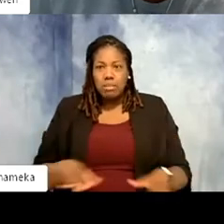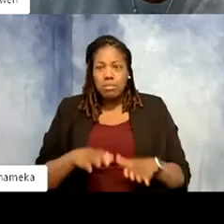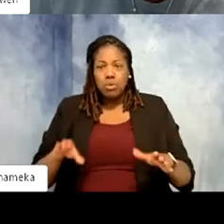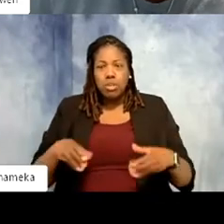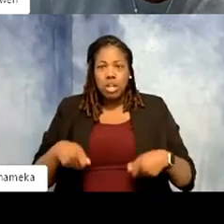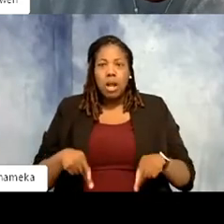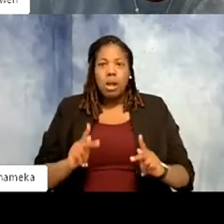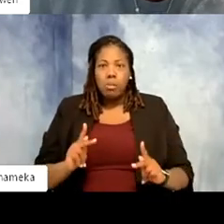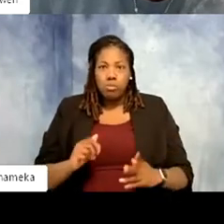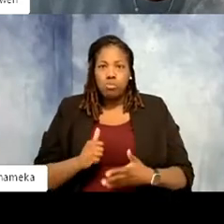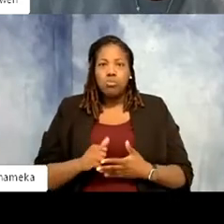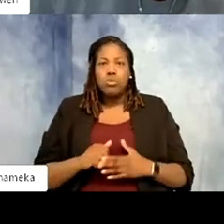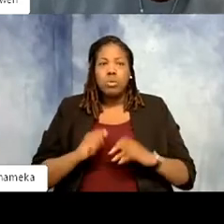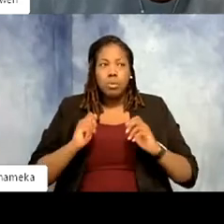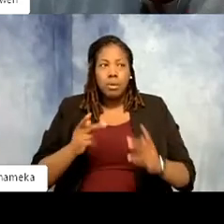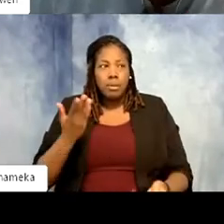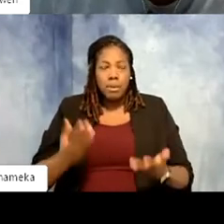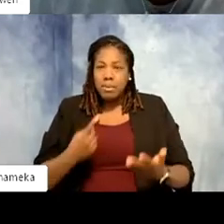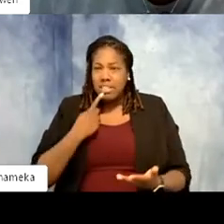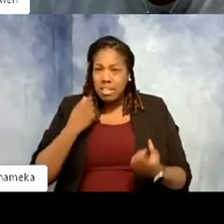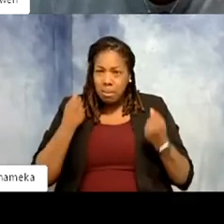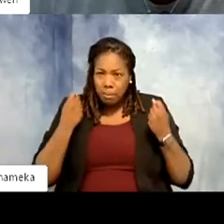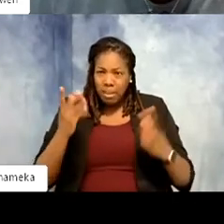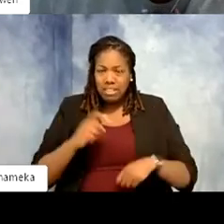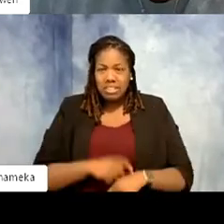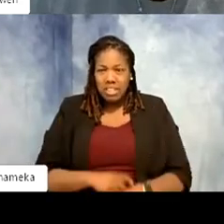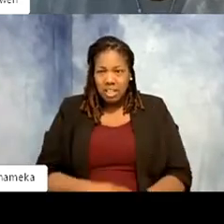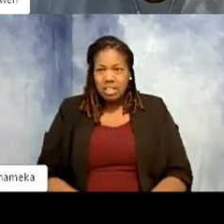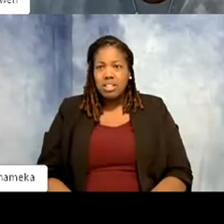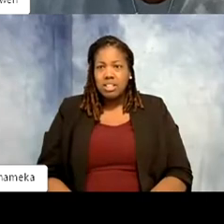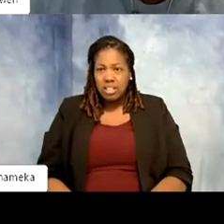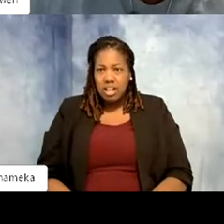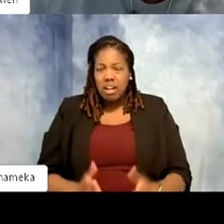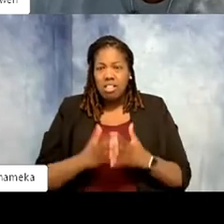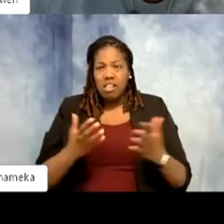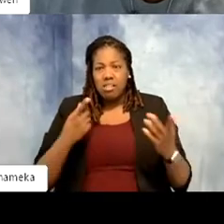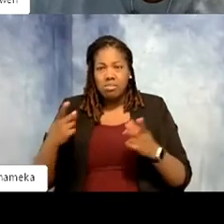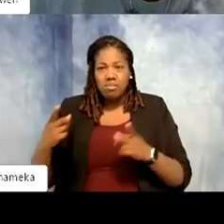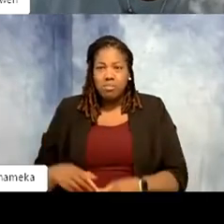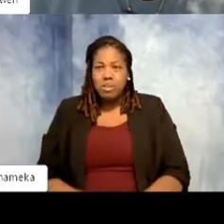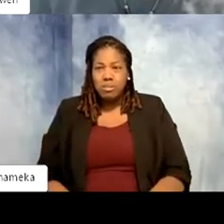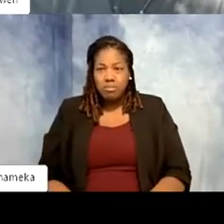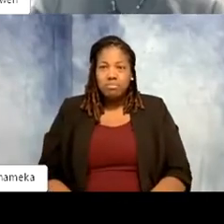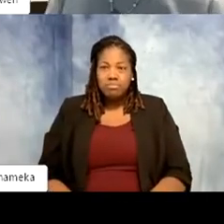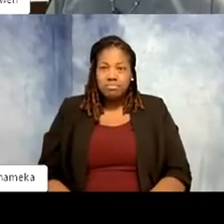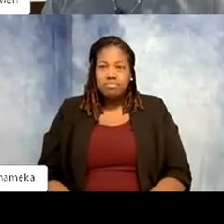that again, I may say it a million times on this webinar, has given me so much.